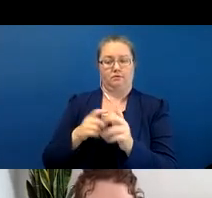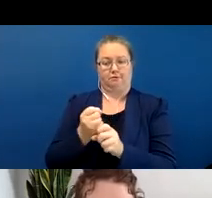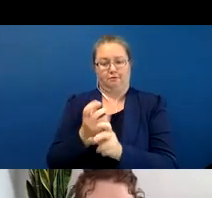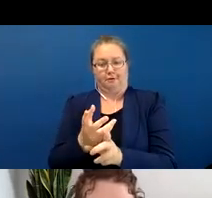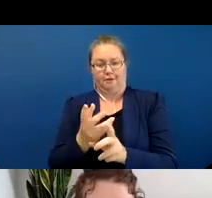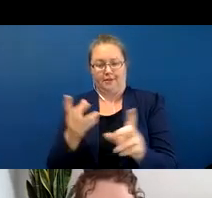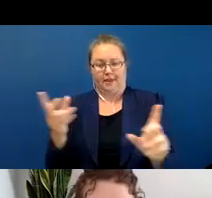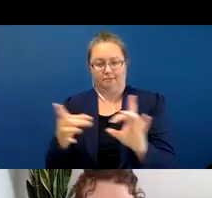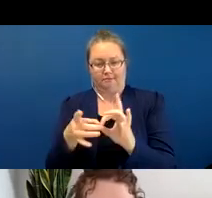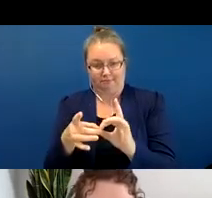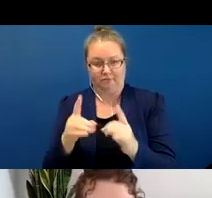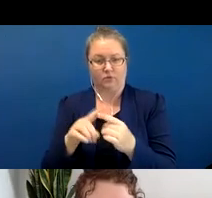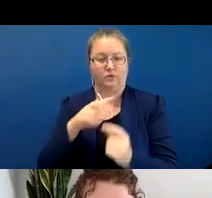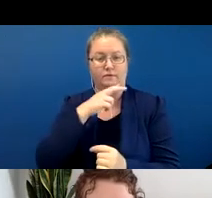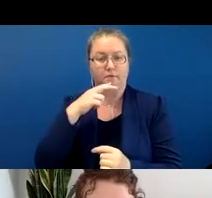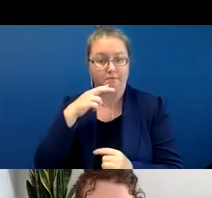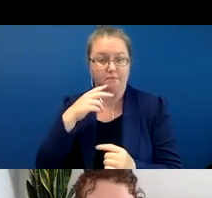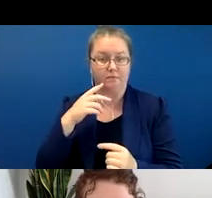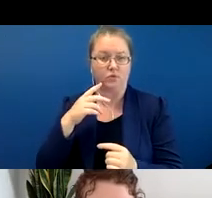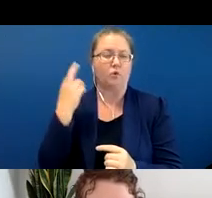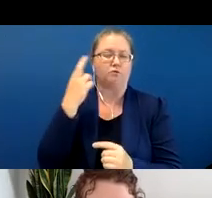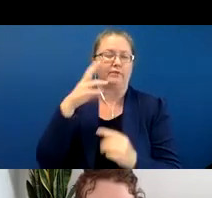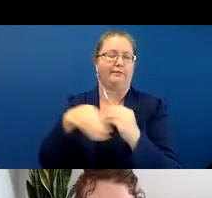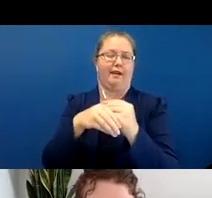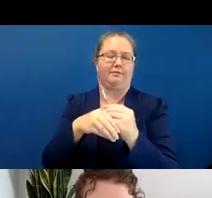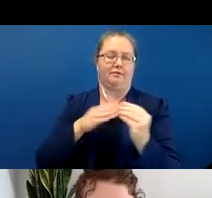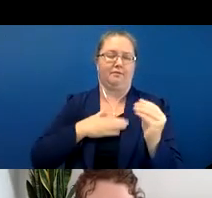incorporate. So that's the reason why I threw that in.